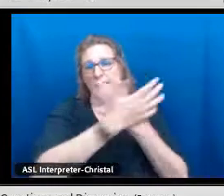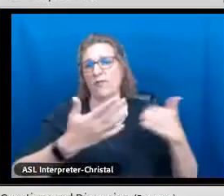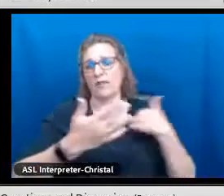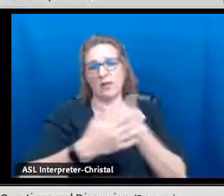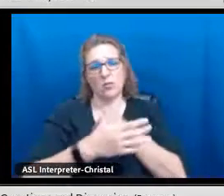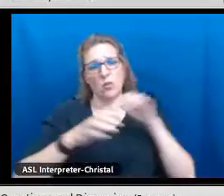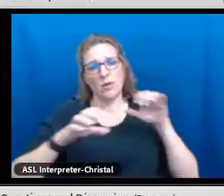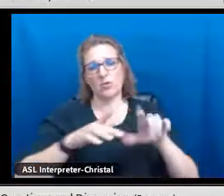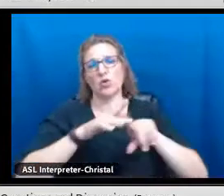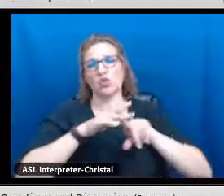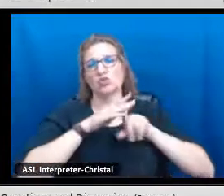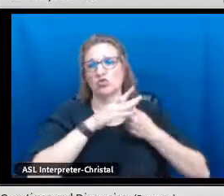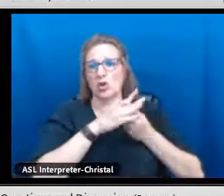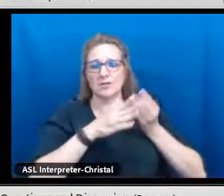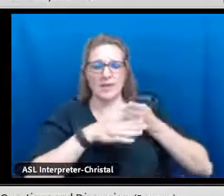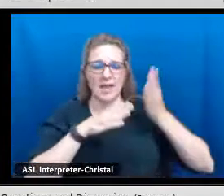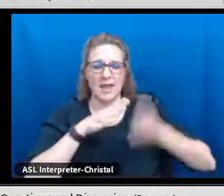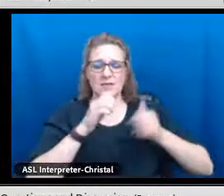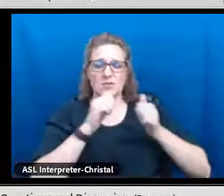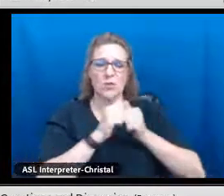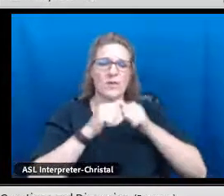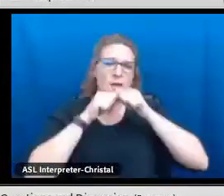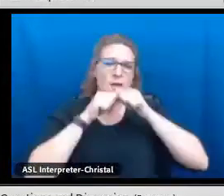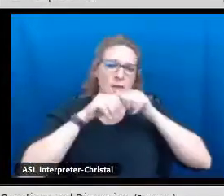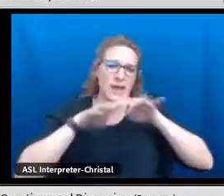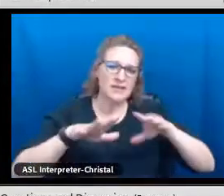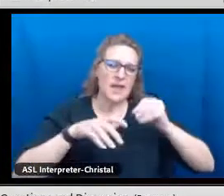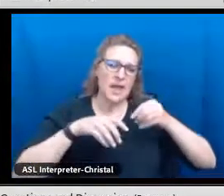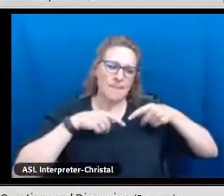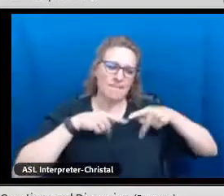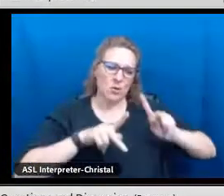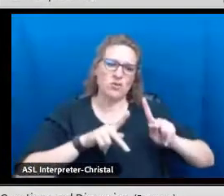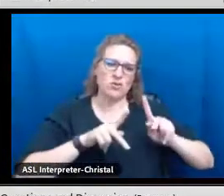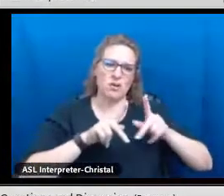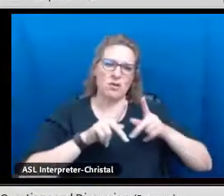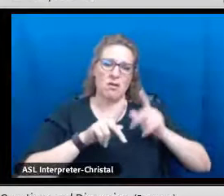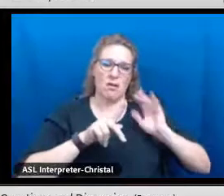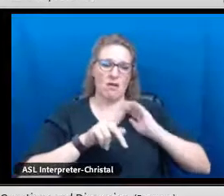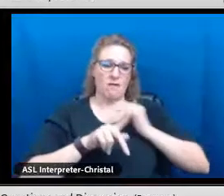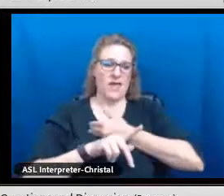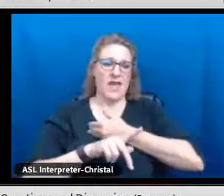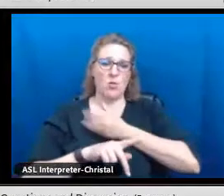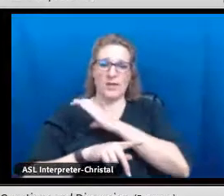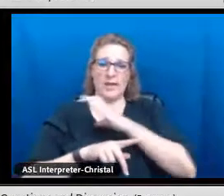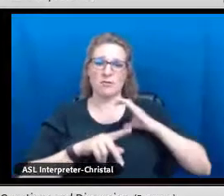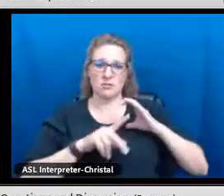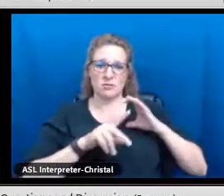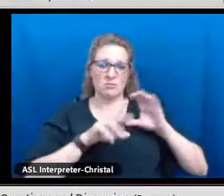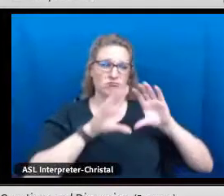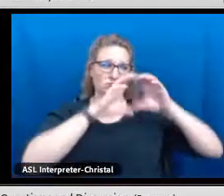For us, the foundation of everything that we do starts and ends with